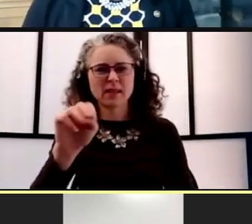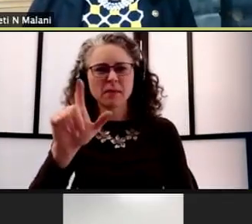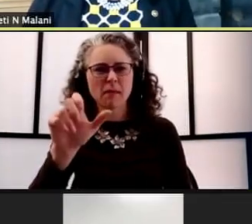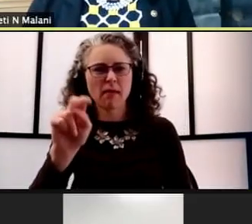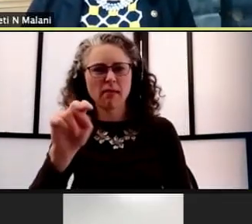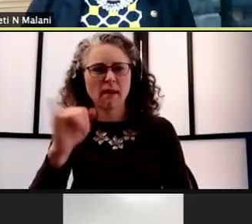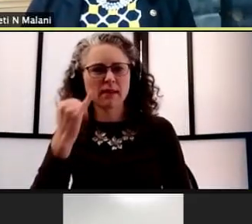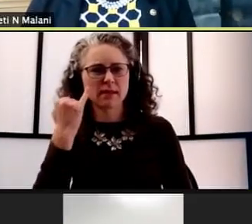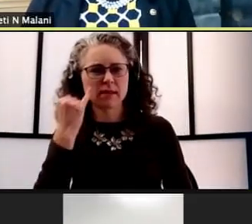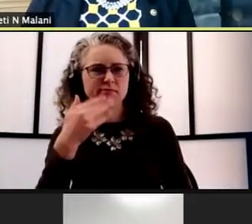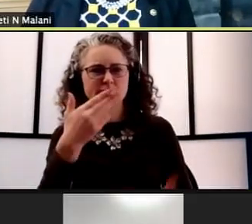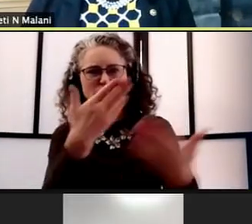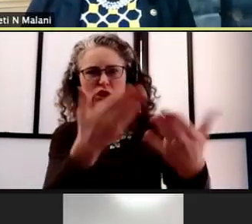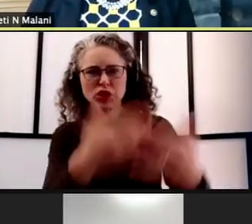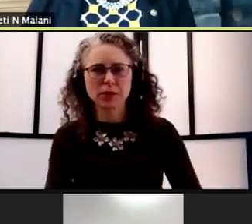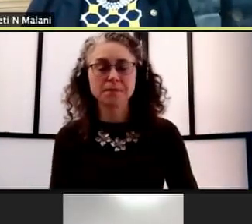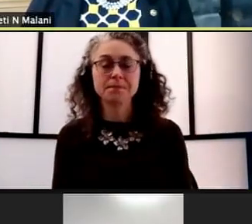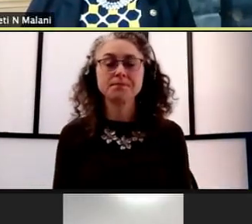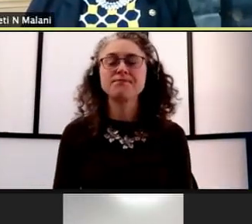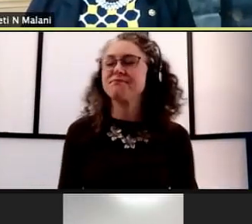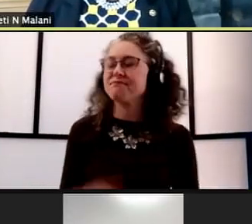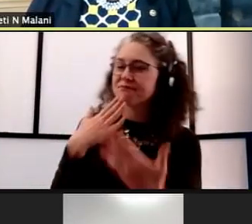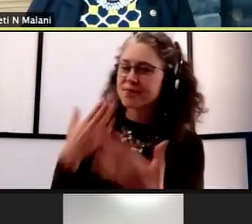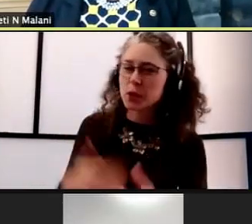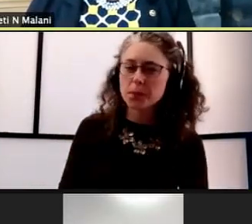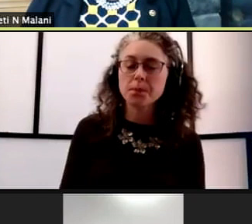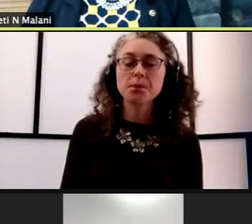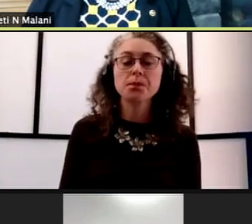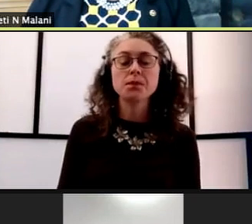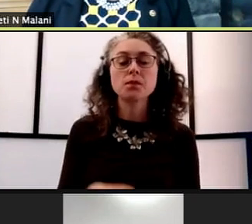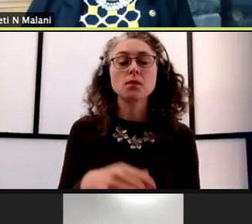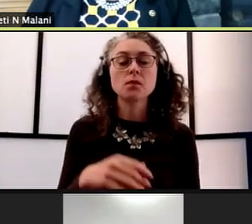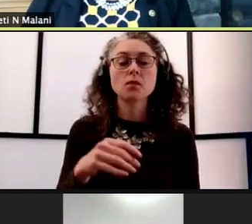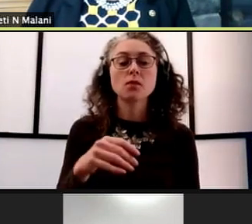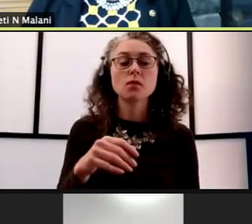Great, thank you. Another question. This question I think is gonna come up a lot